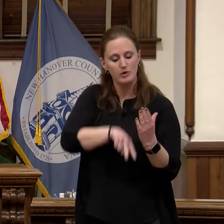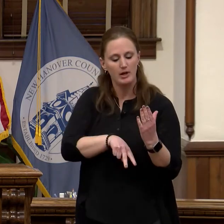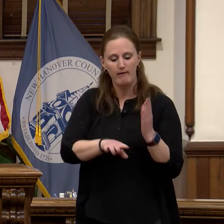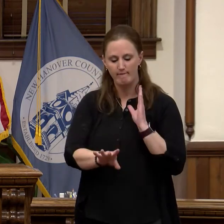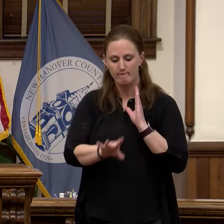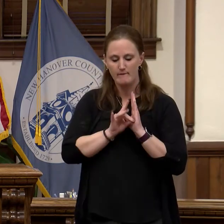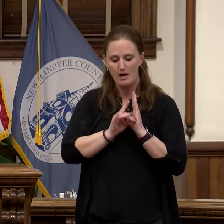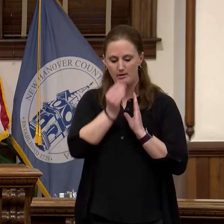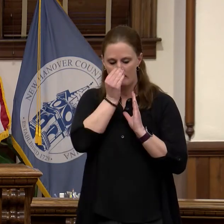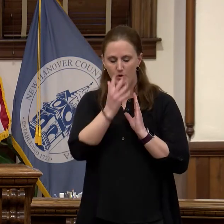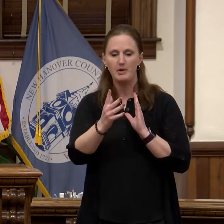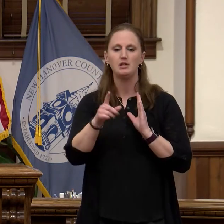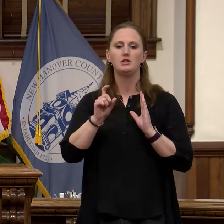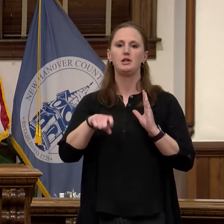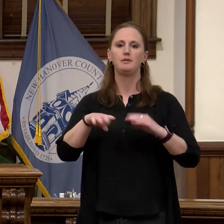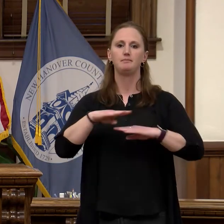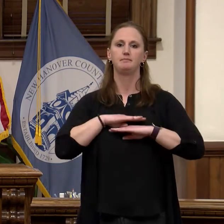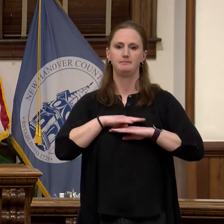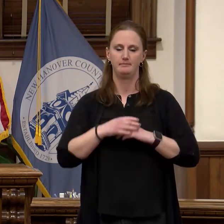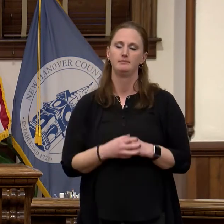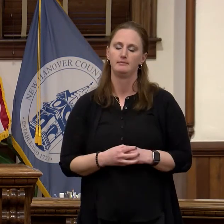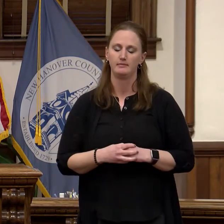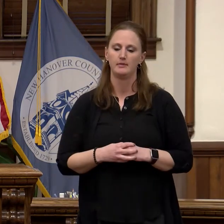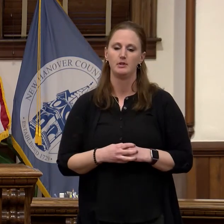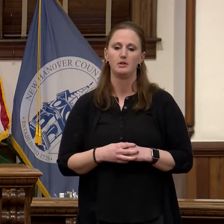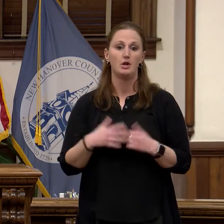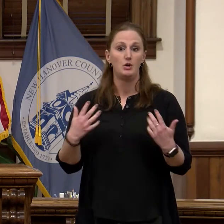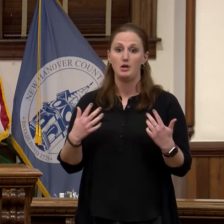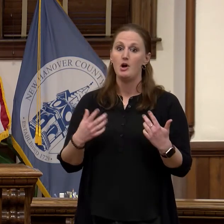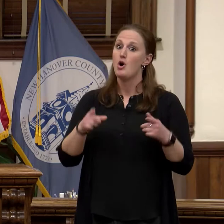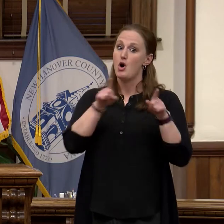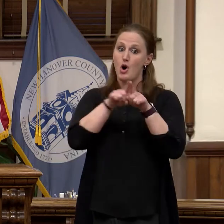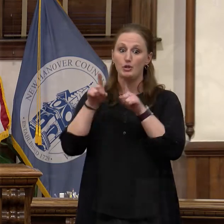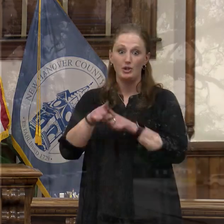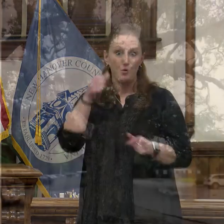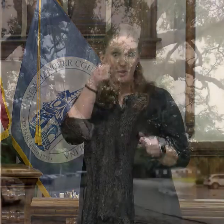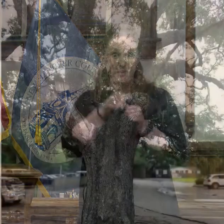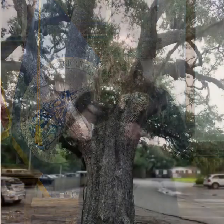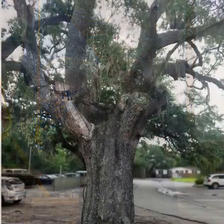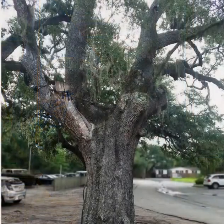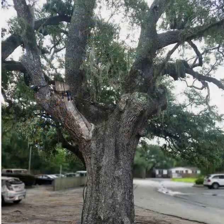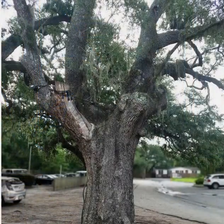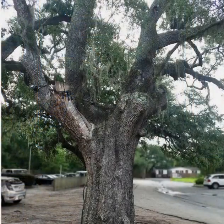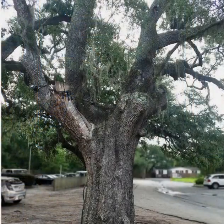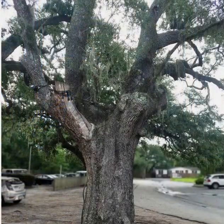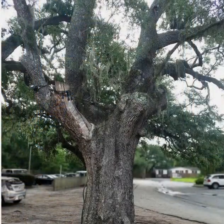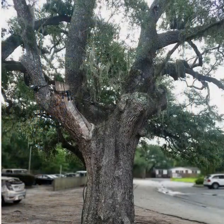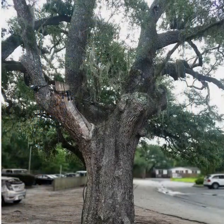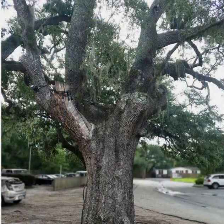information that they need. And who can forget those live oak trees we took